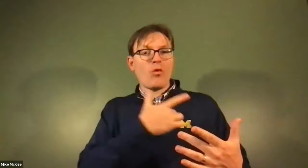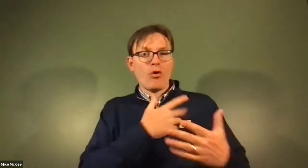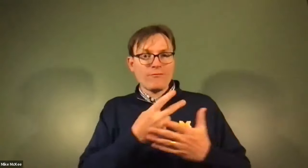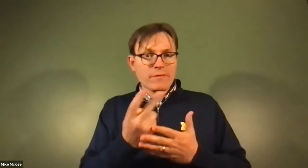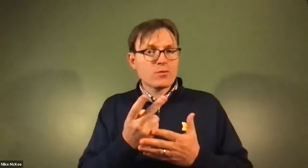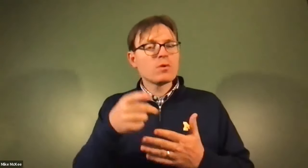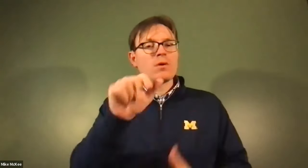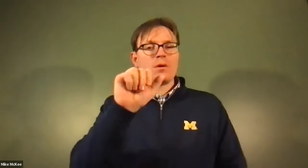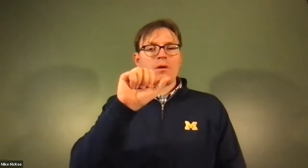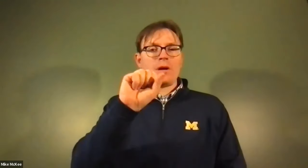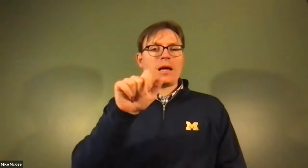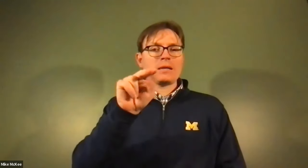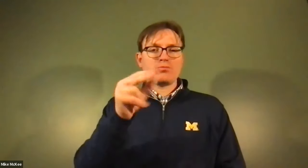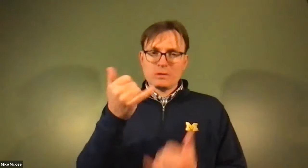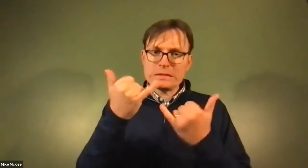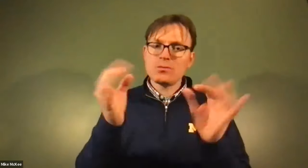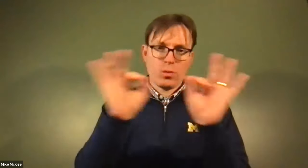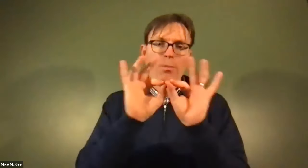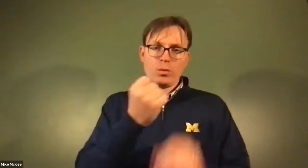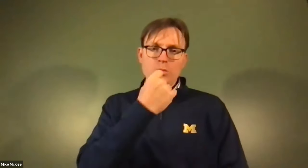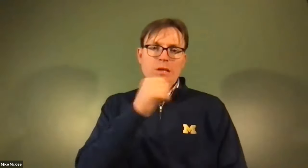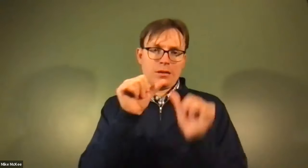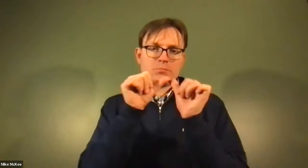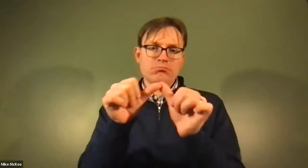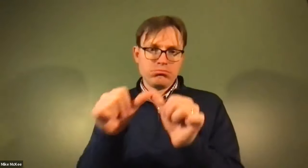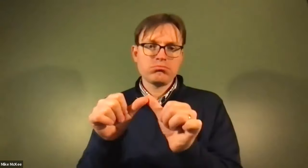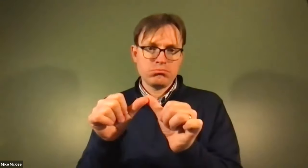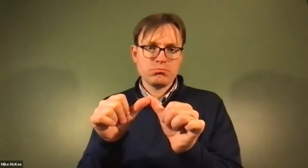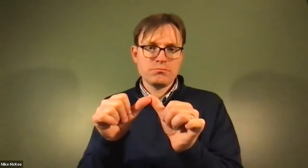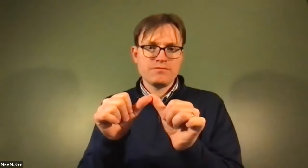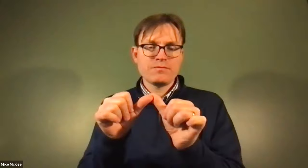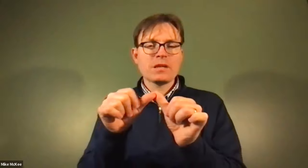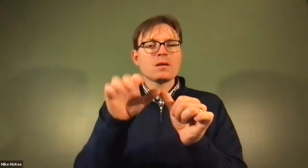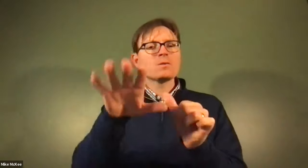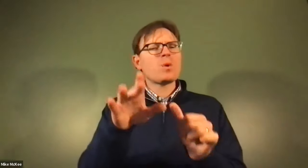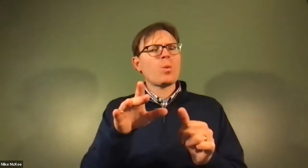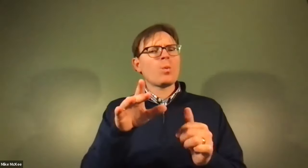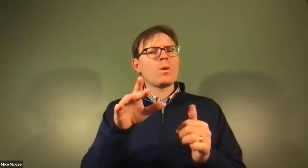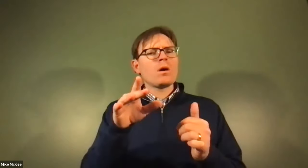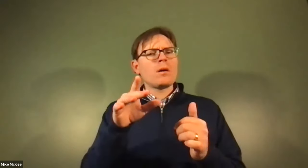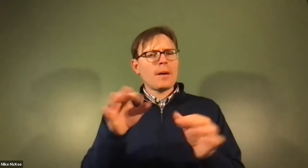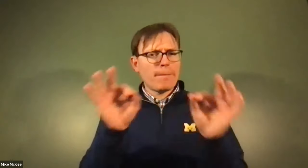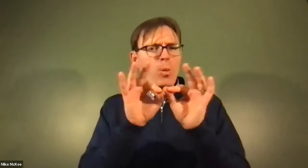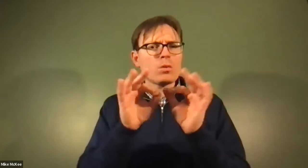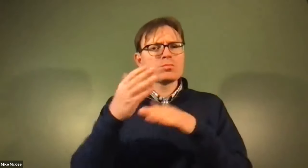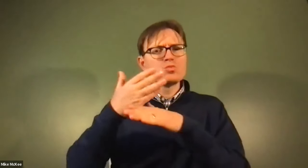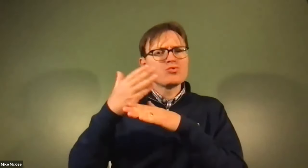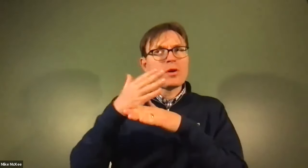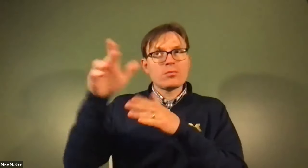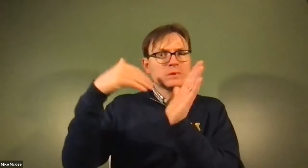James Cech: Or have had a history of heart disease or heart failure aspirin is still a valuable medication to have.